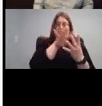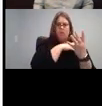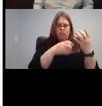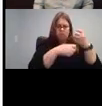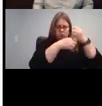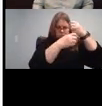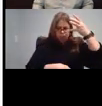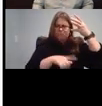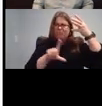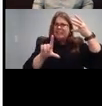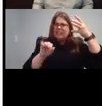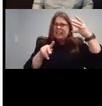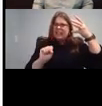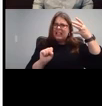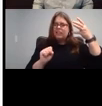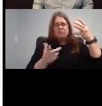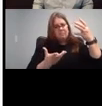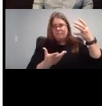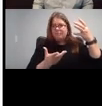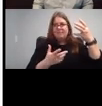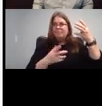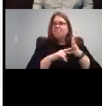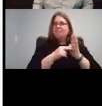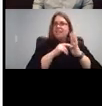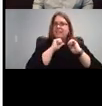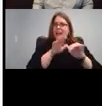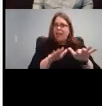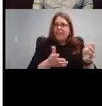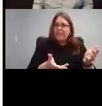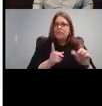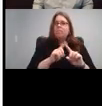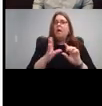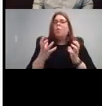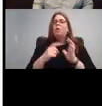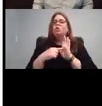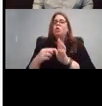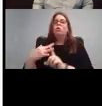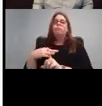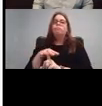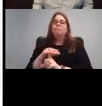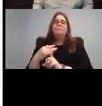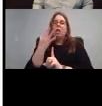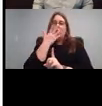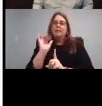So I want to I want to show you, but I really wanted to highlight their knowledge center right here. So